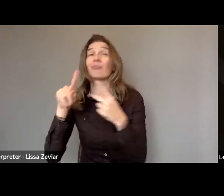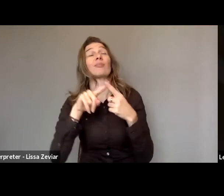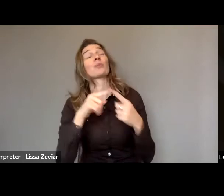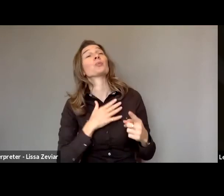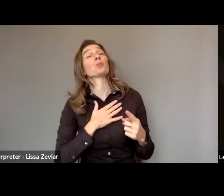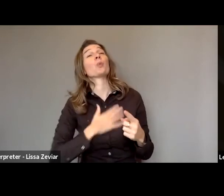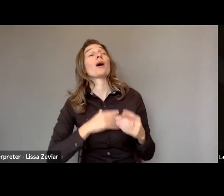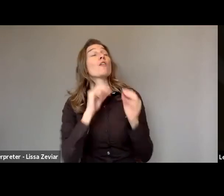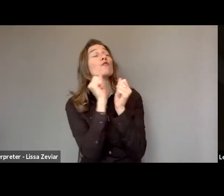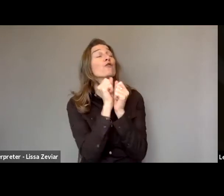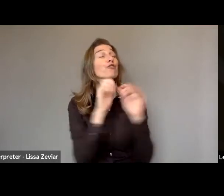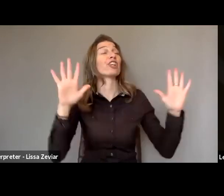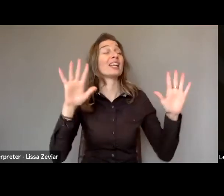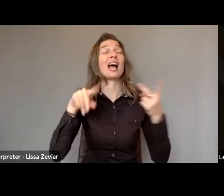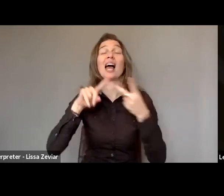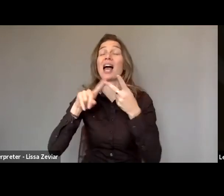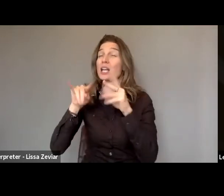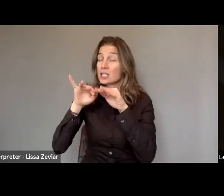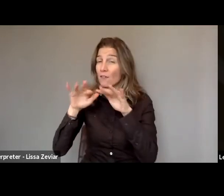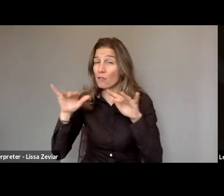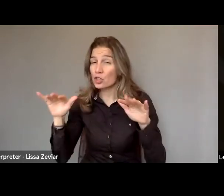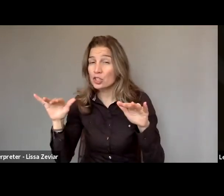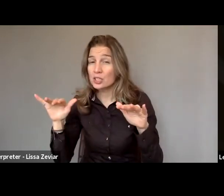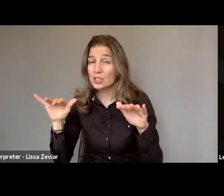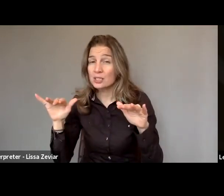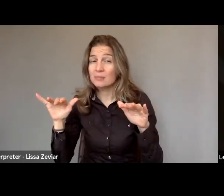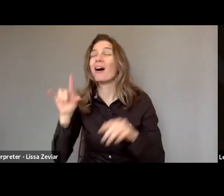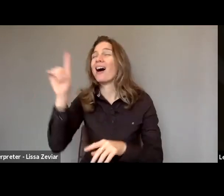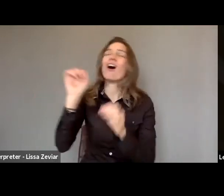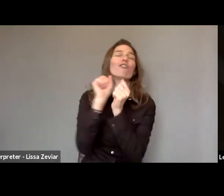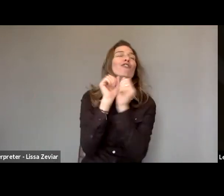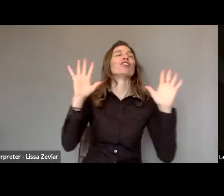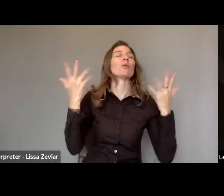the issue of being free of violence is the most important